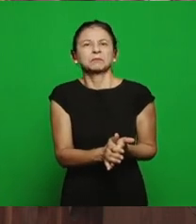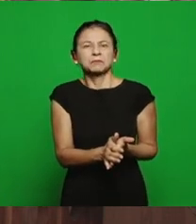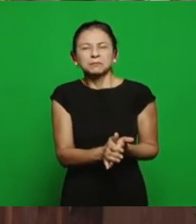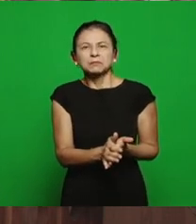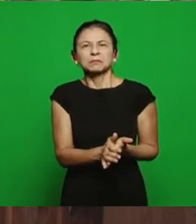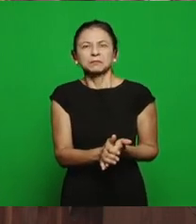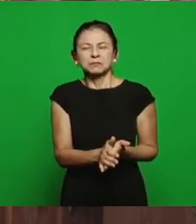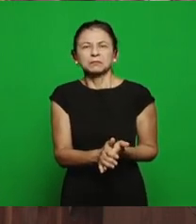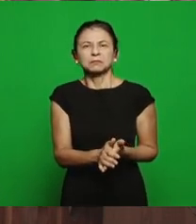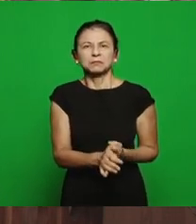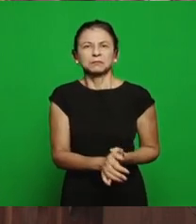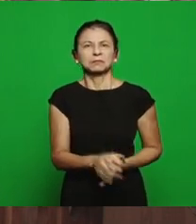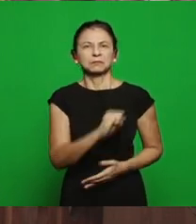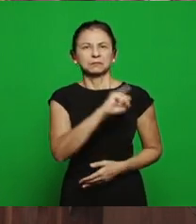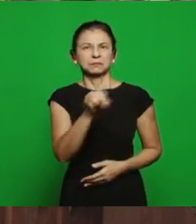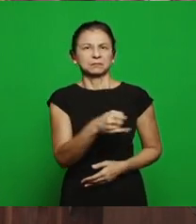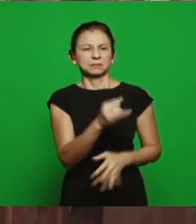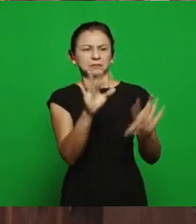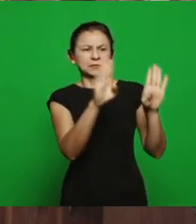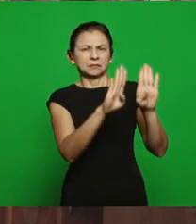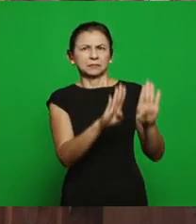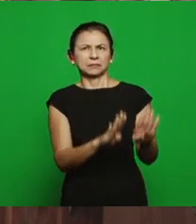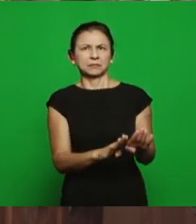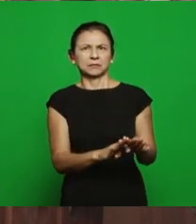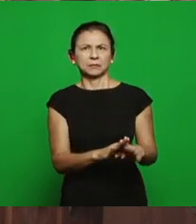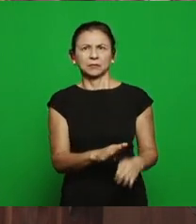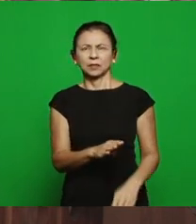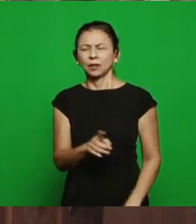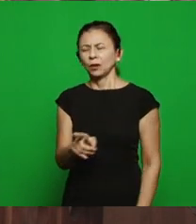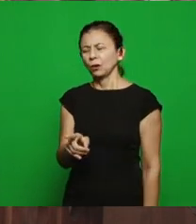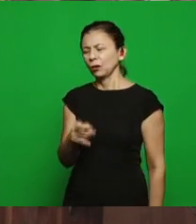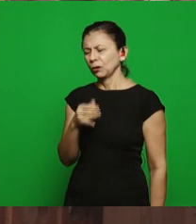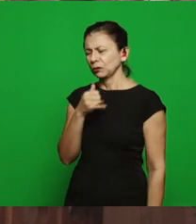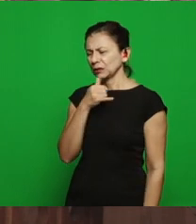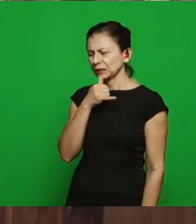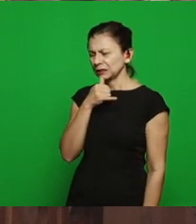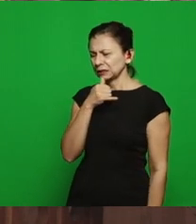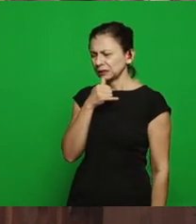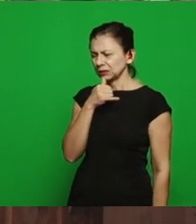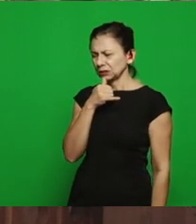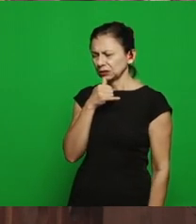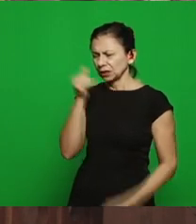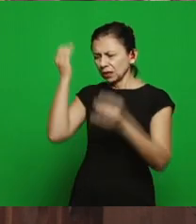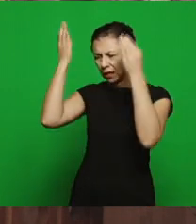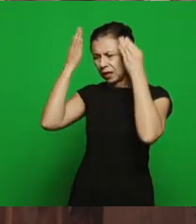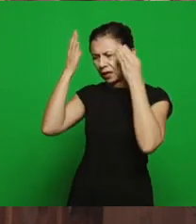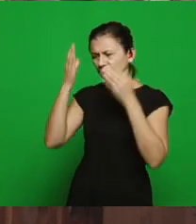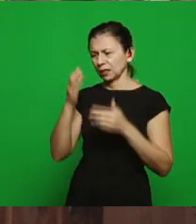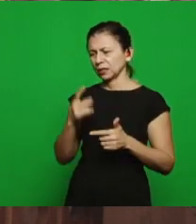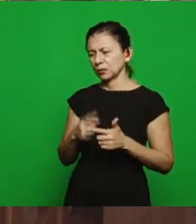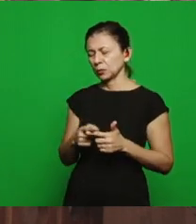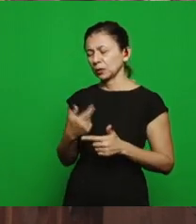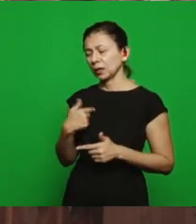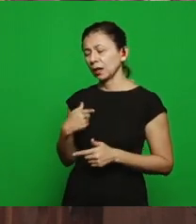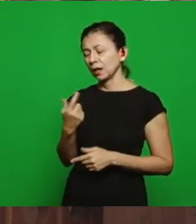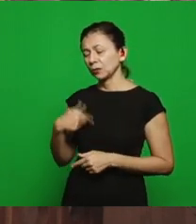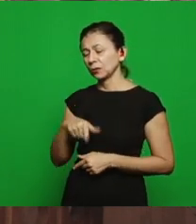Jezebel said: why are you sad Ahab? He said: I wanted to buy the vineyard, I’ll pay